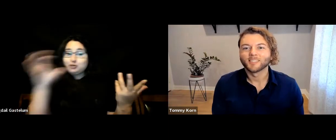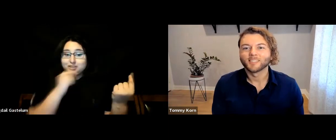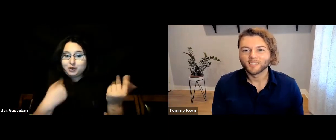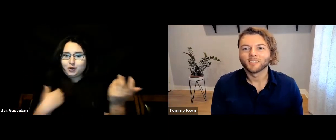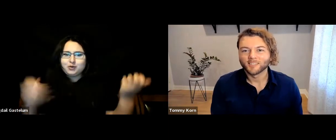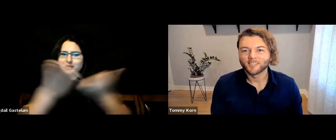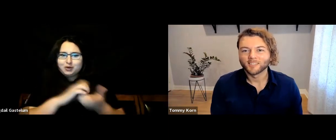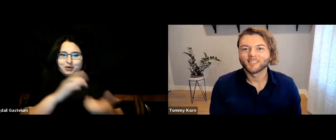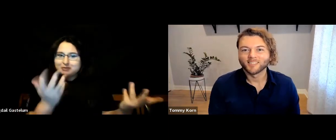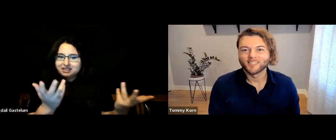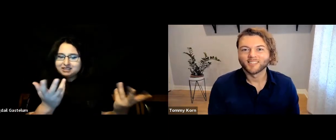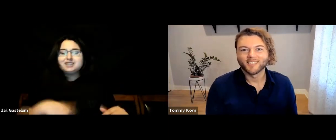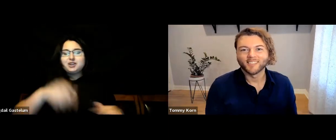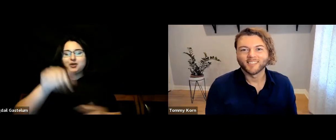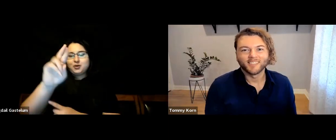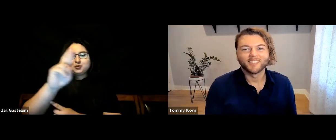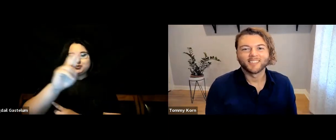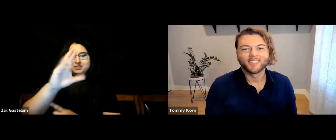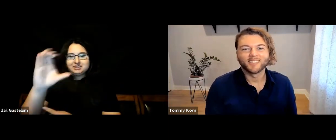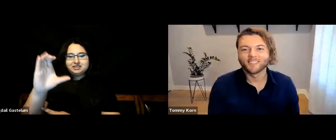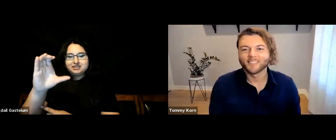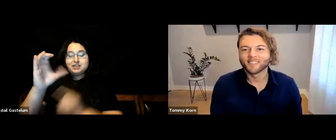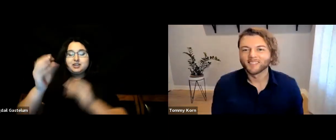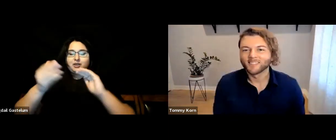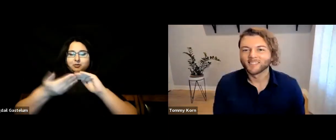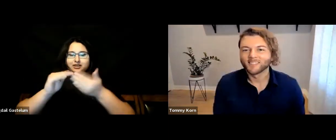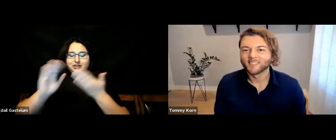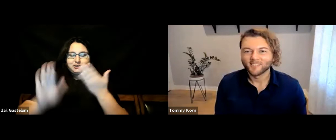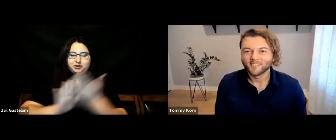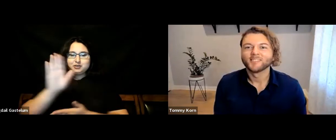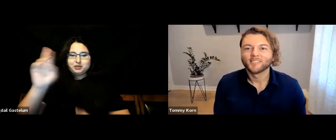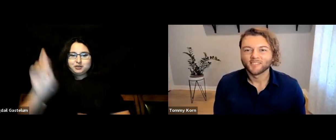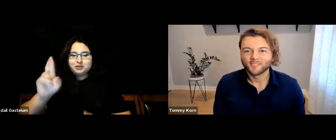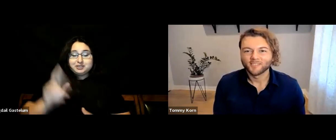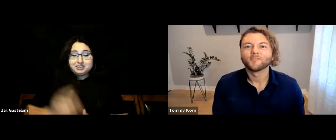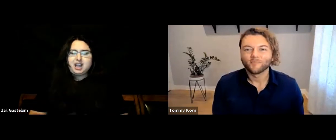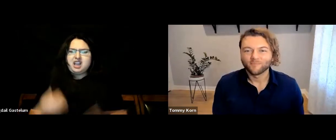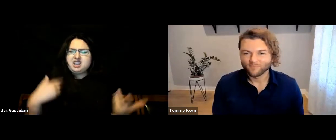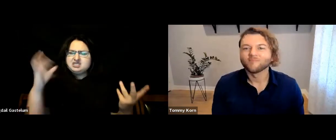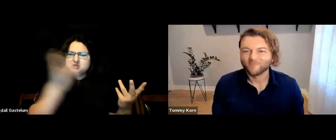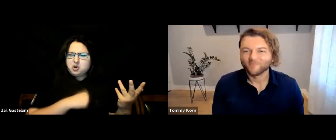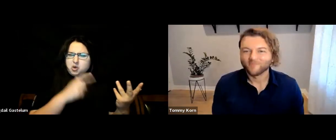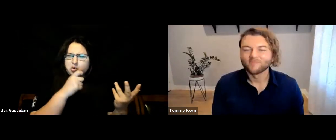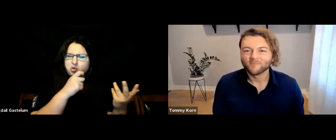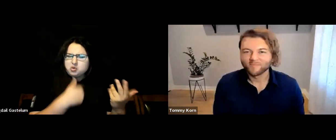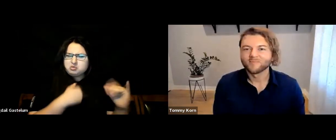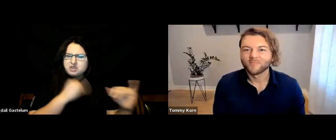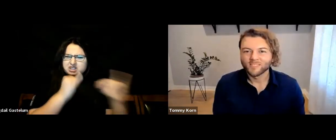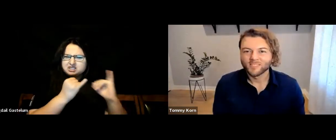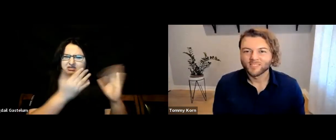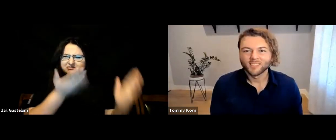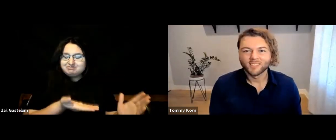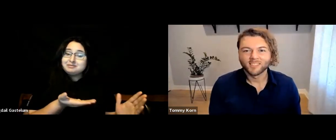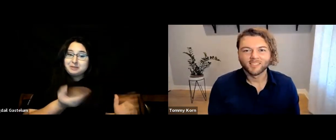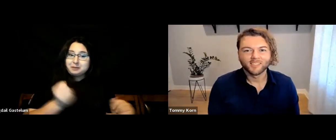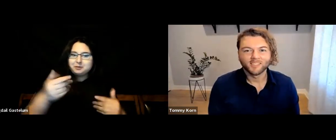and so grateful for the collaboration with RCC (Riverside City College). Now, who am I interviewing?